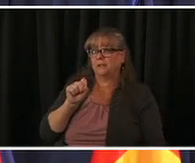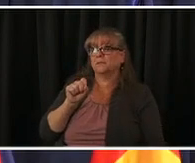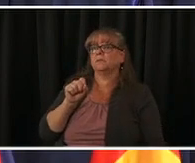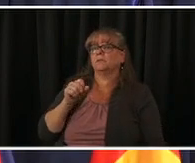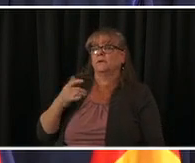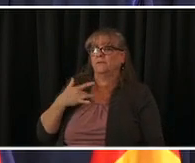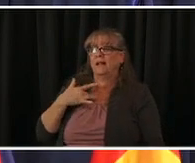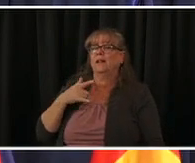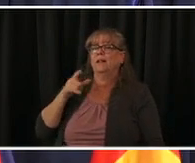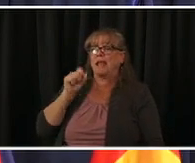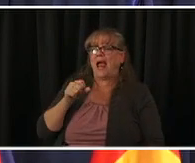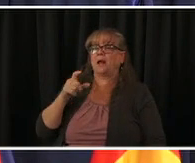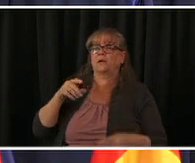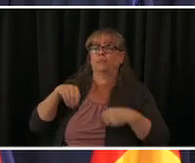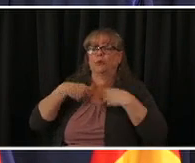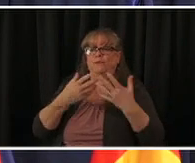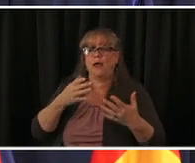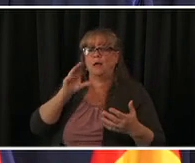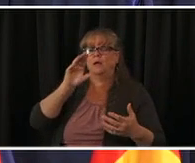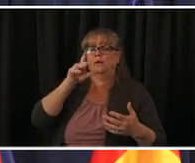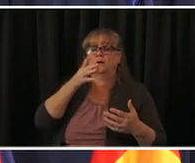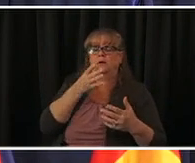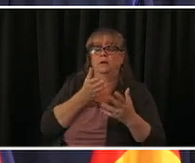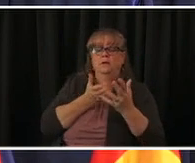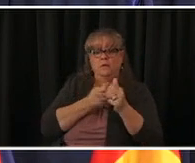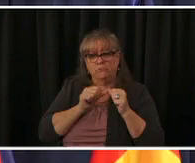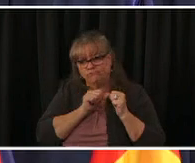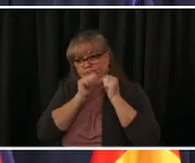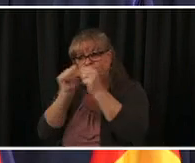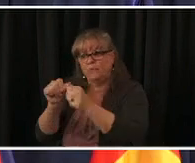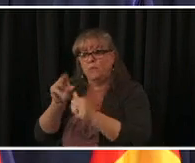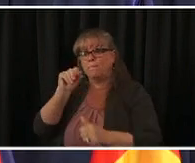who are also dealing with pfizer moderna will will likely continue into june because people get their